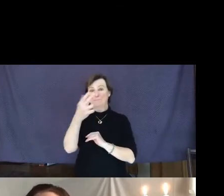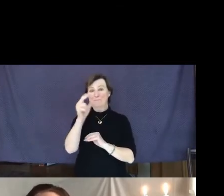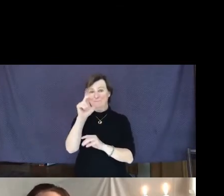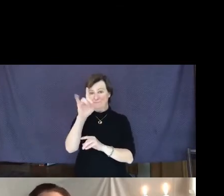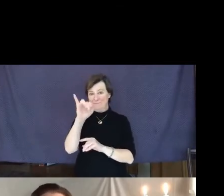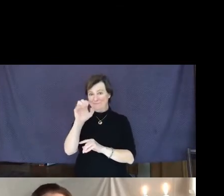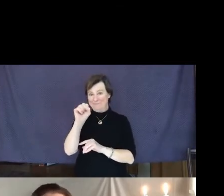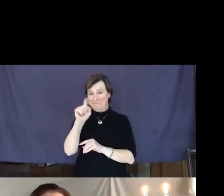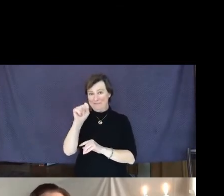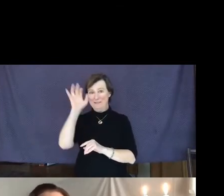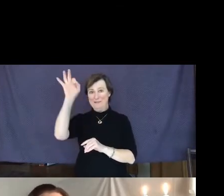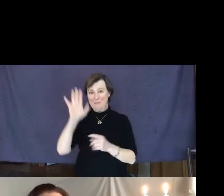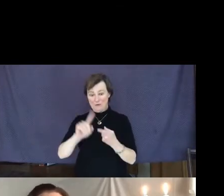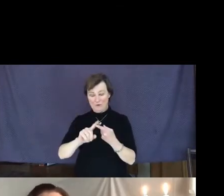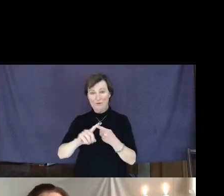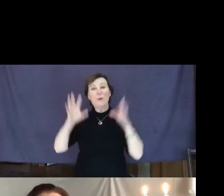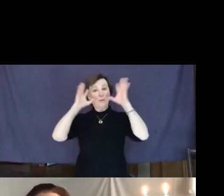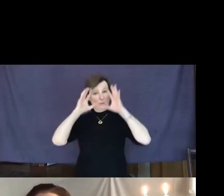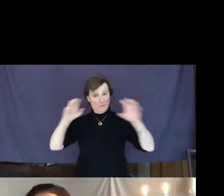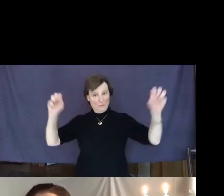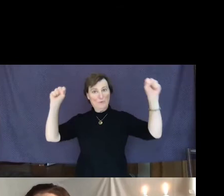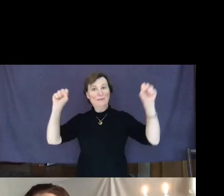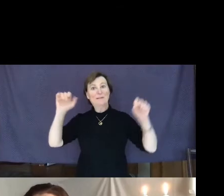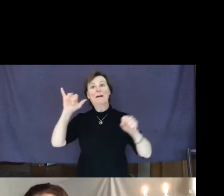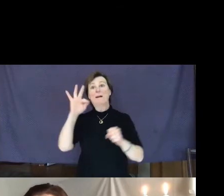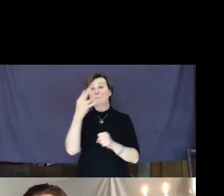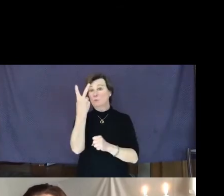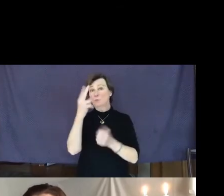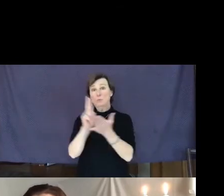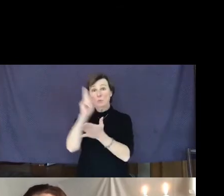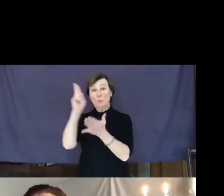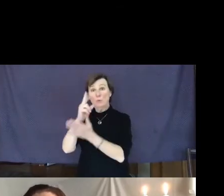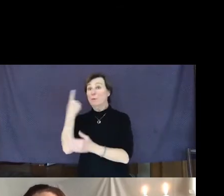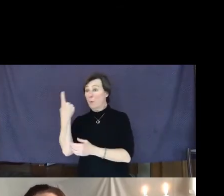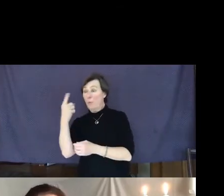universities, including Kent State University, after